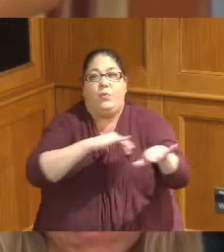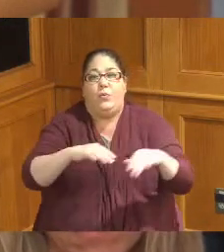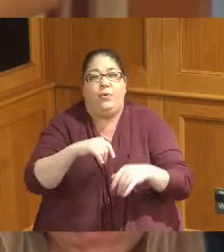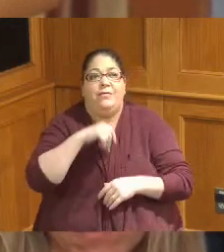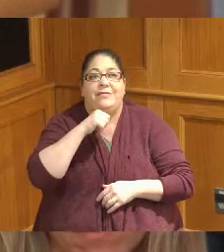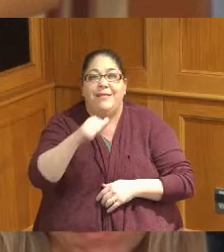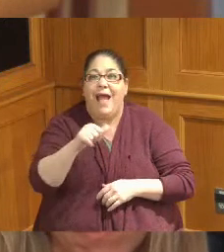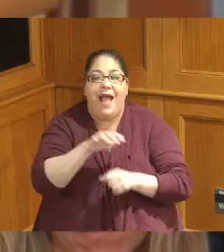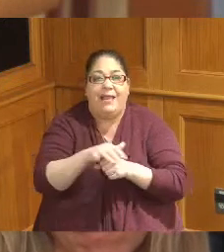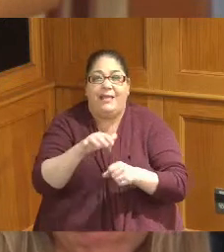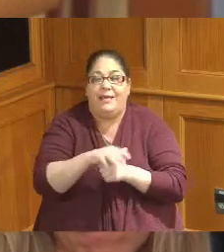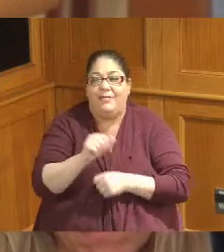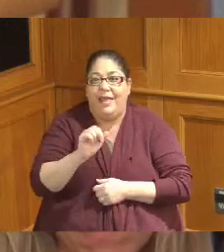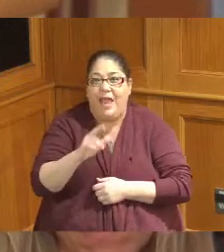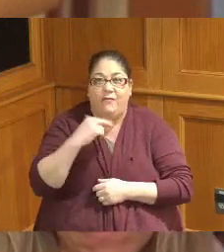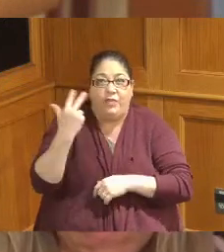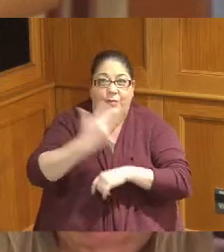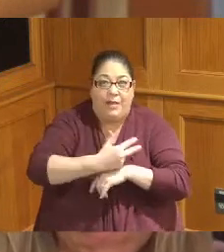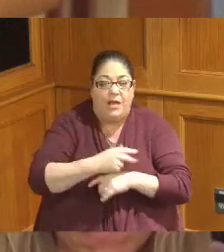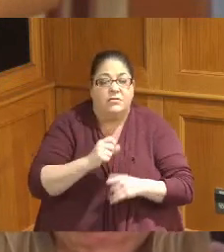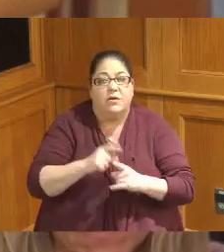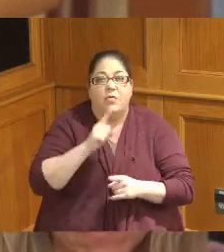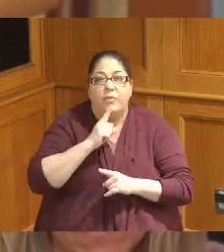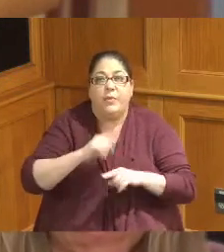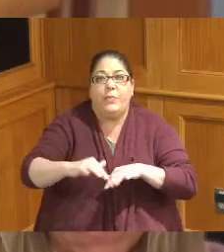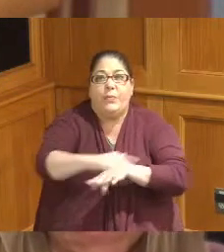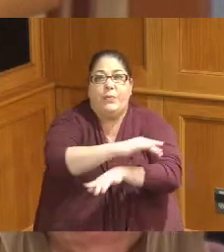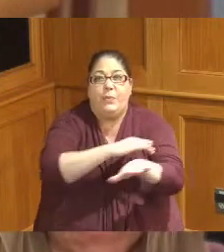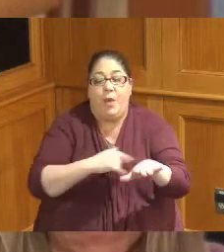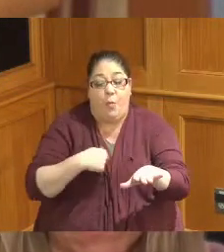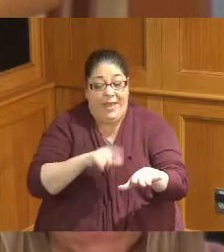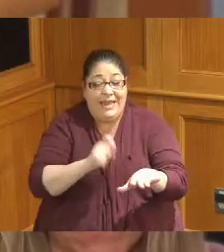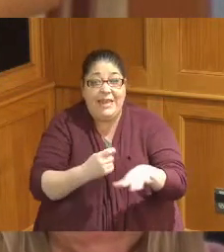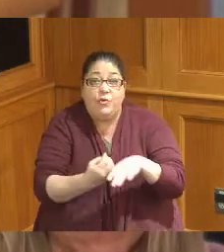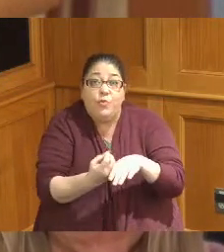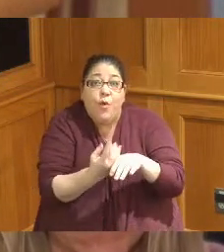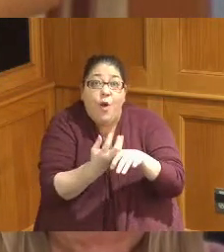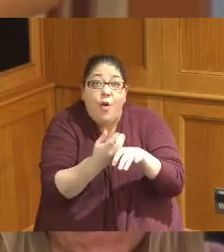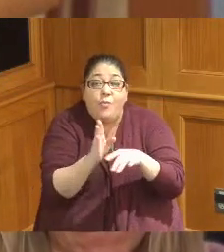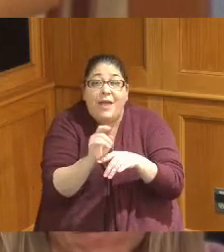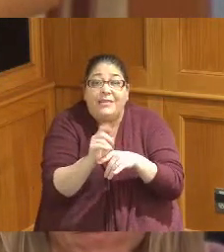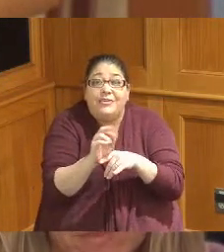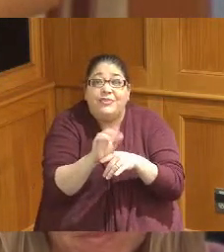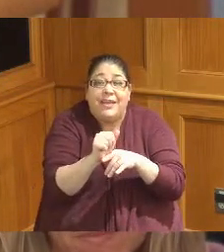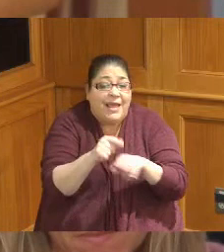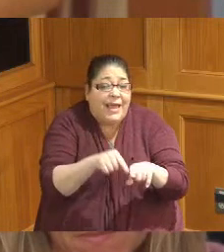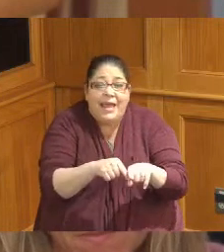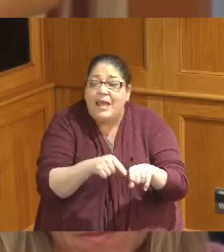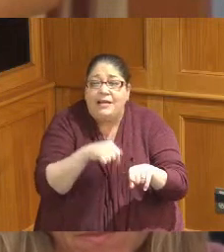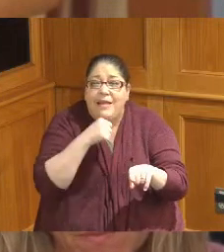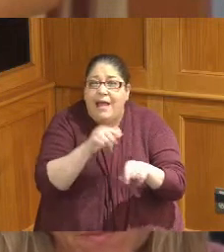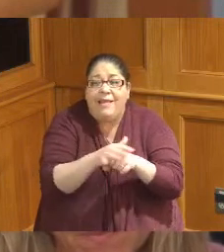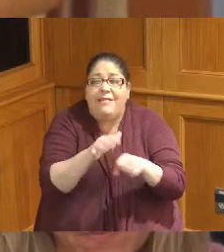three-day period a lot of the bacteria that we need died off and it gets with no air you